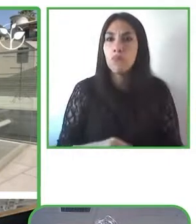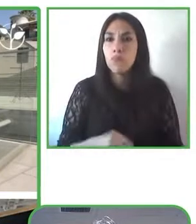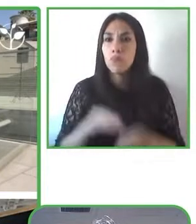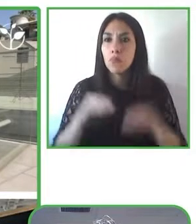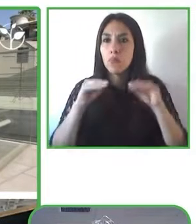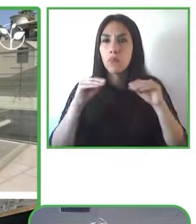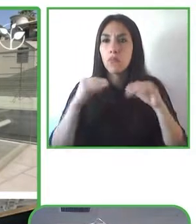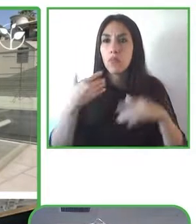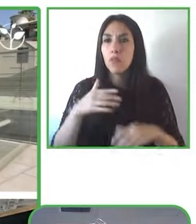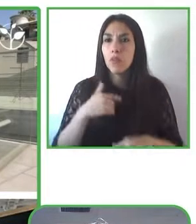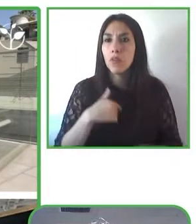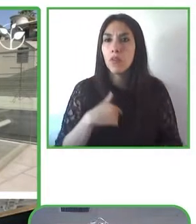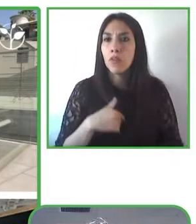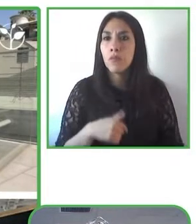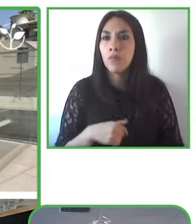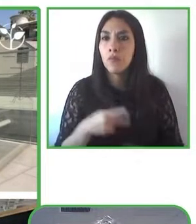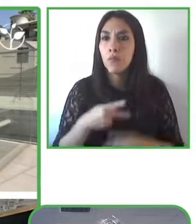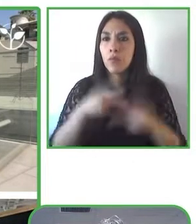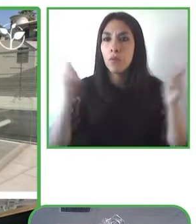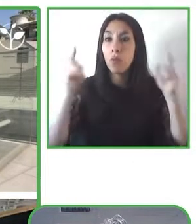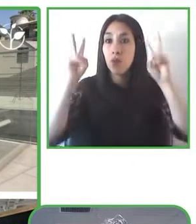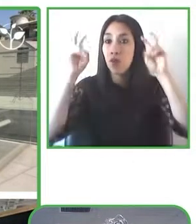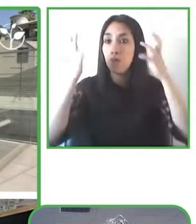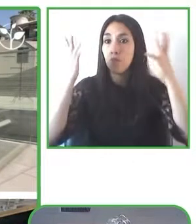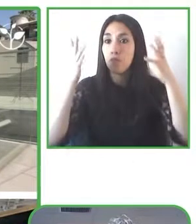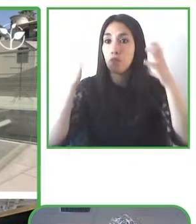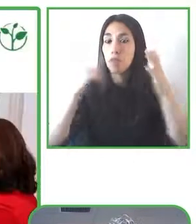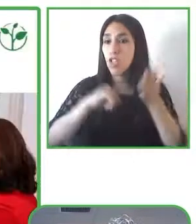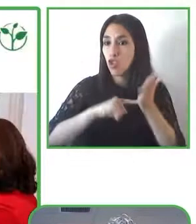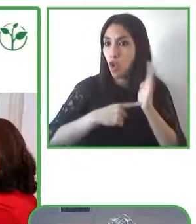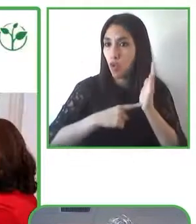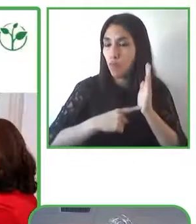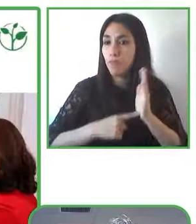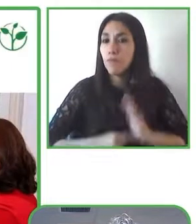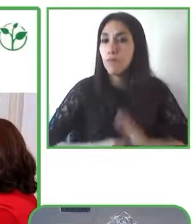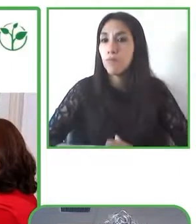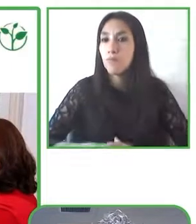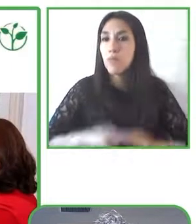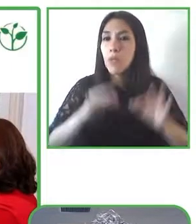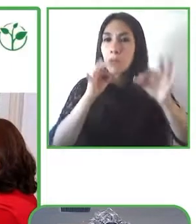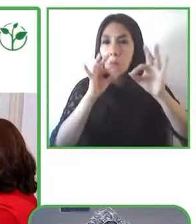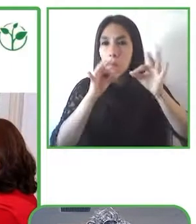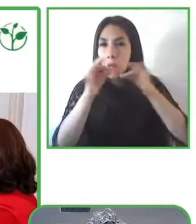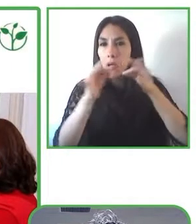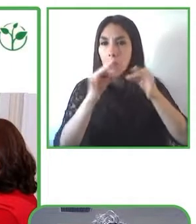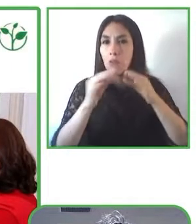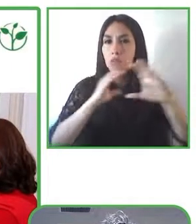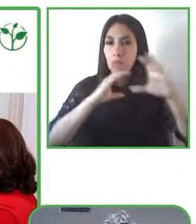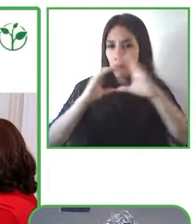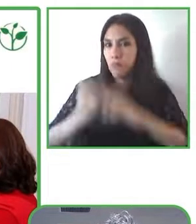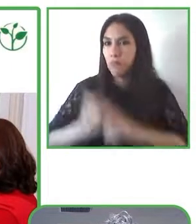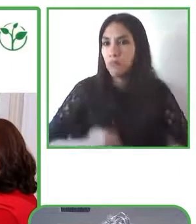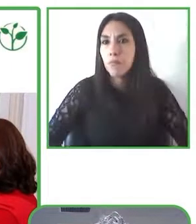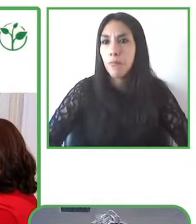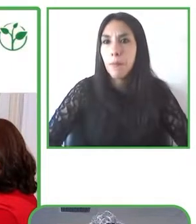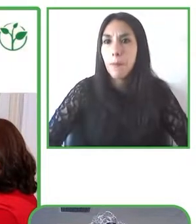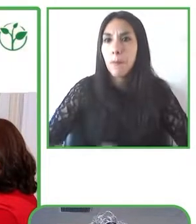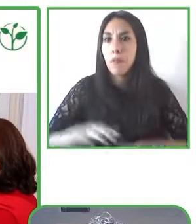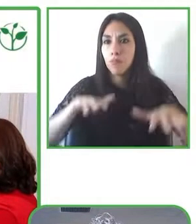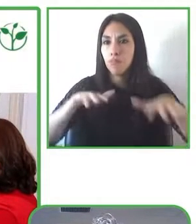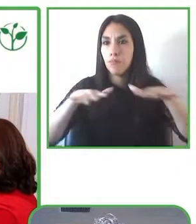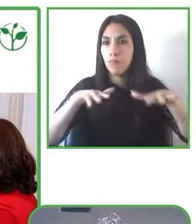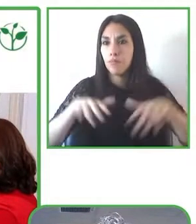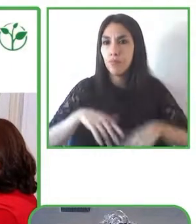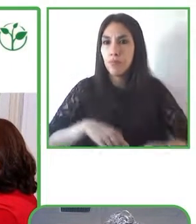and information so we train people to develop these activities online and so they have this